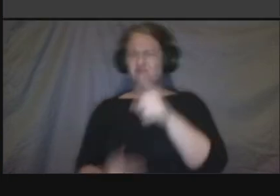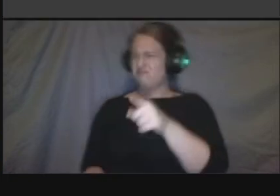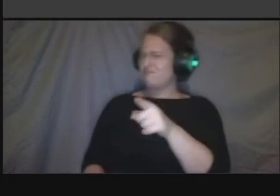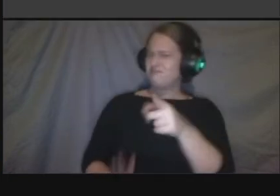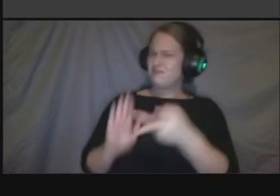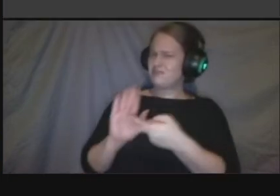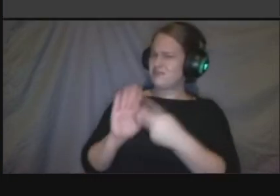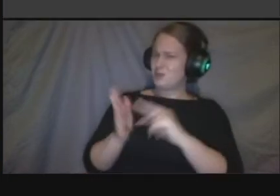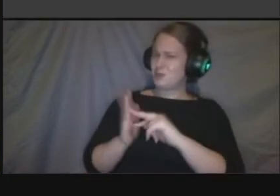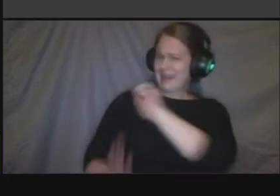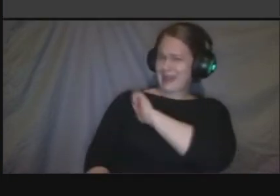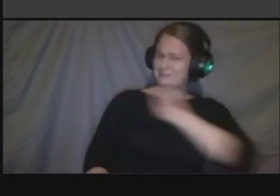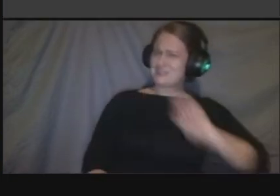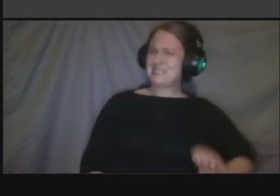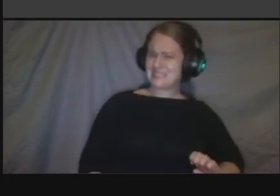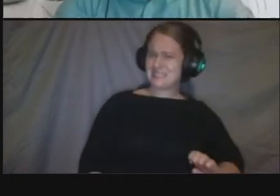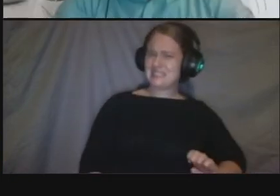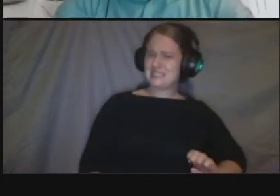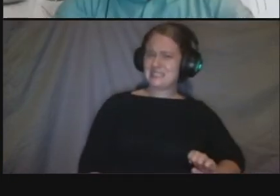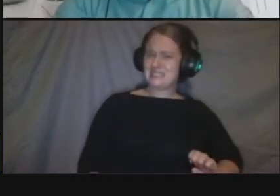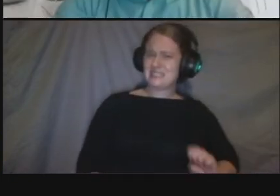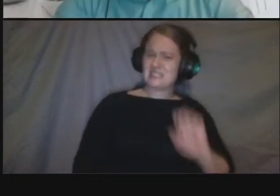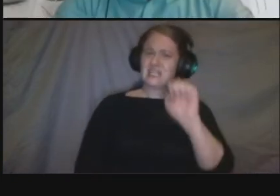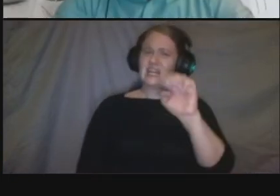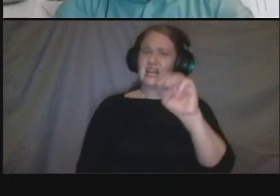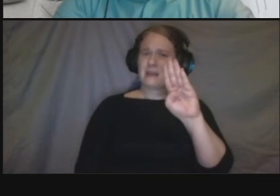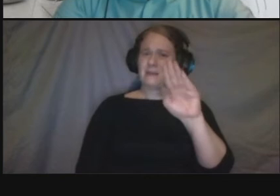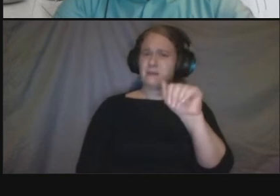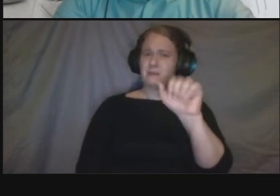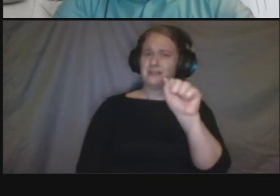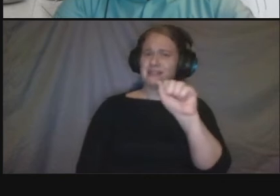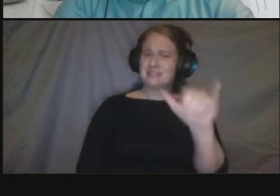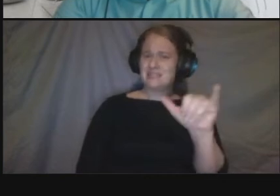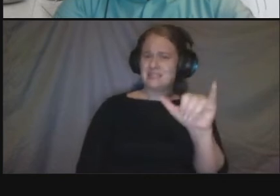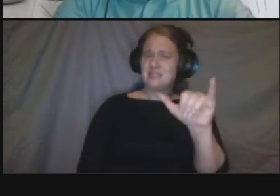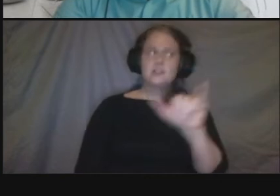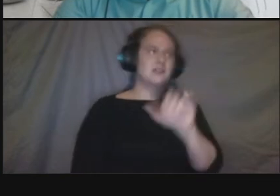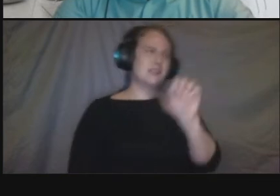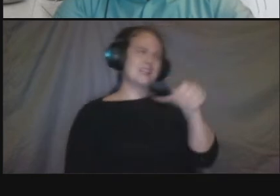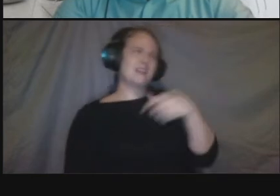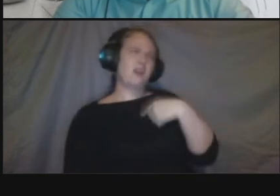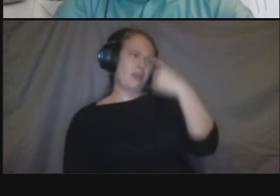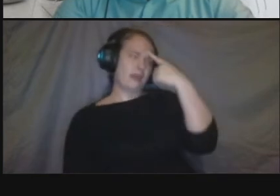conversation we have started uh that outreach with embassies um they are an important stakeholder we